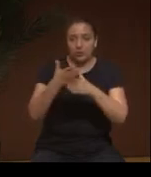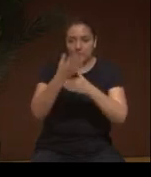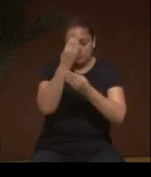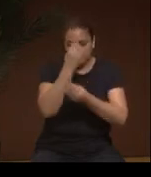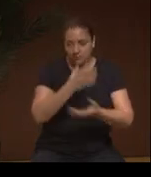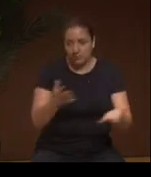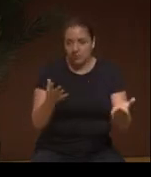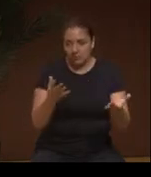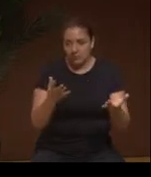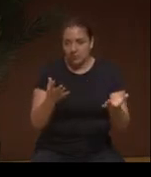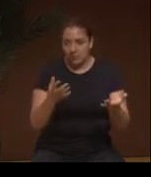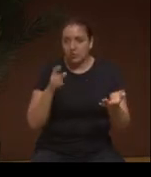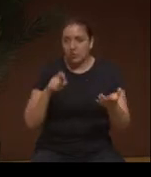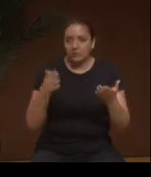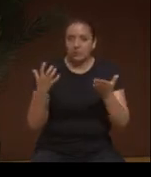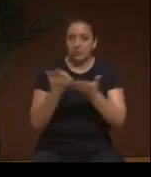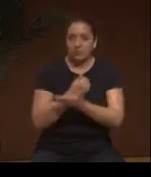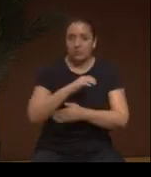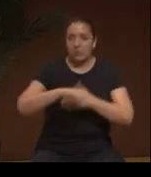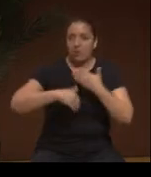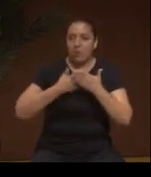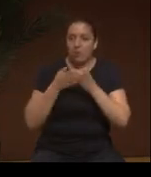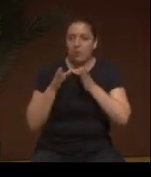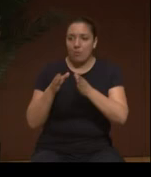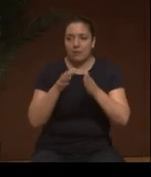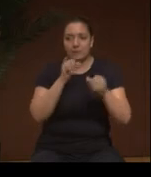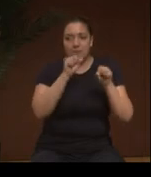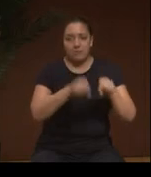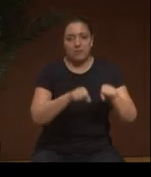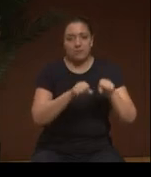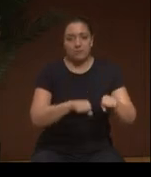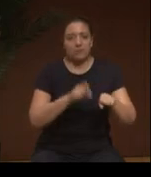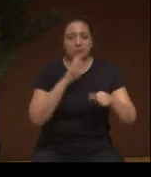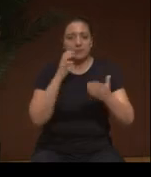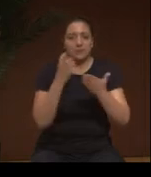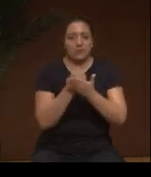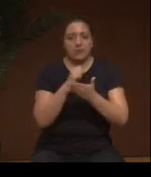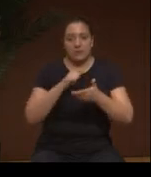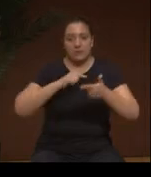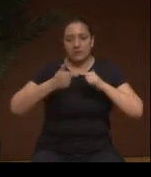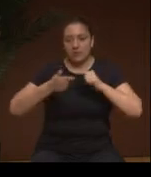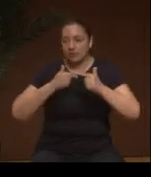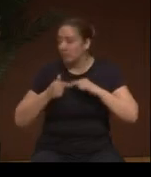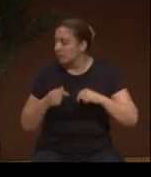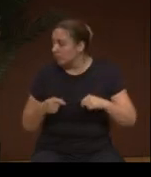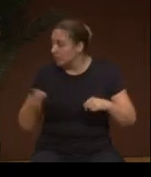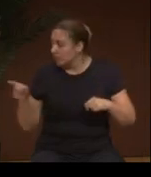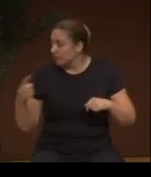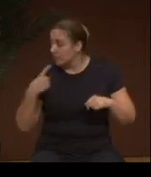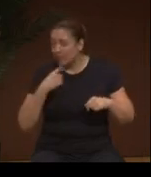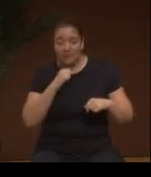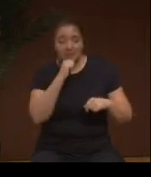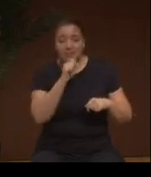But that knowledge, in order for our community to live on, has to be shared. And we have to use all possible means to make that dialogue possible.